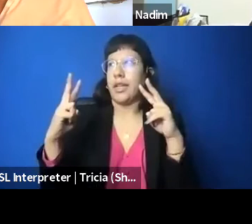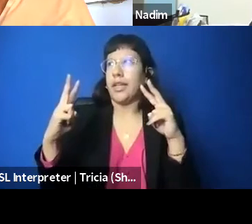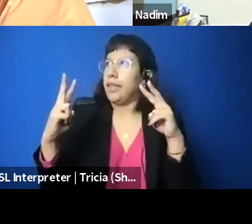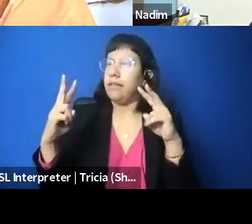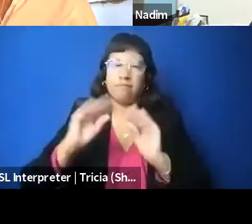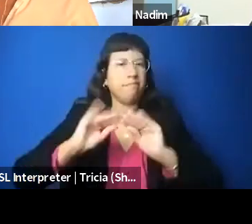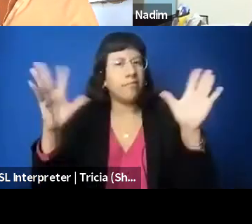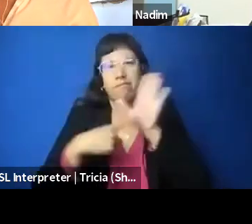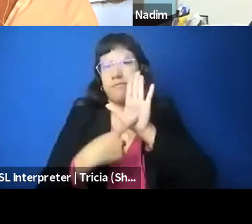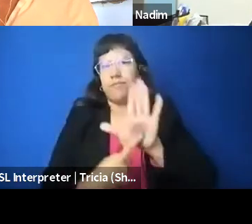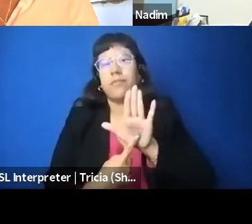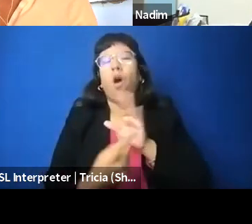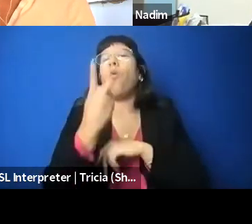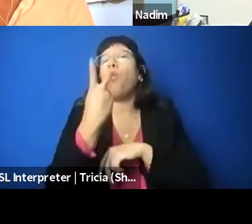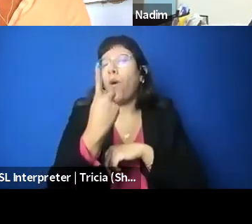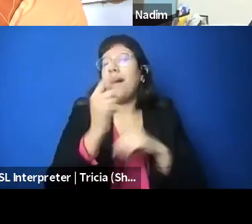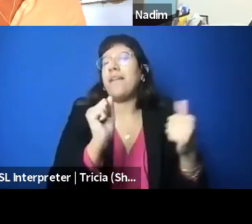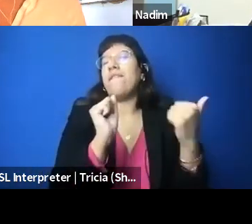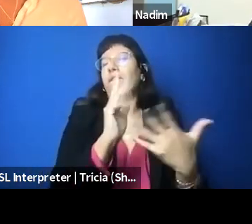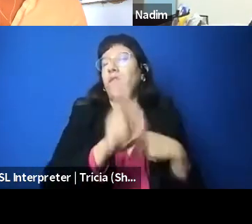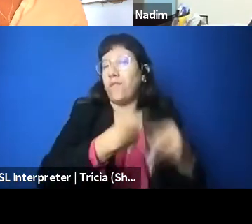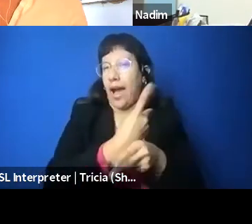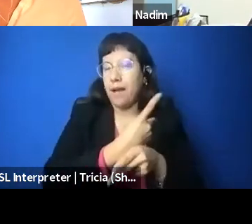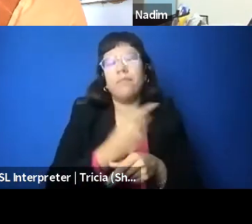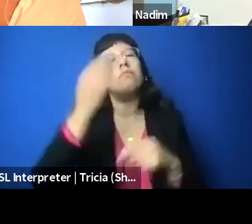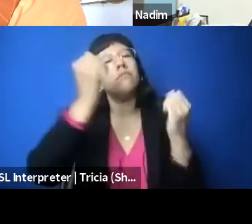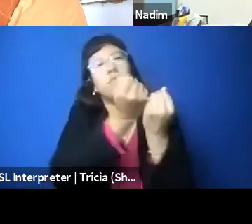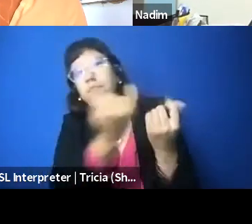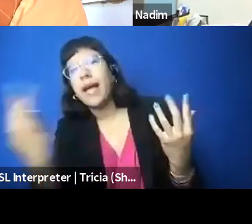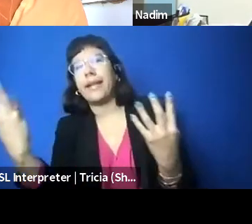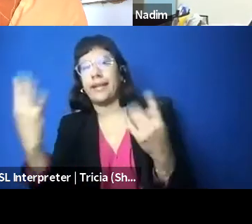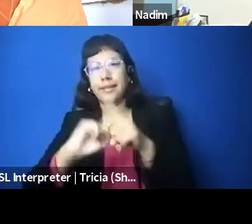of the many forms of attacks on Palestinian advocacy